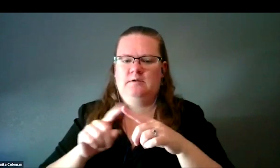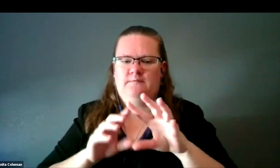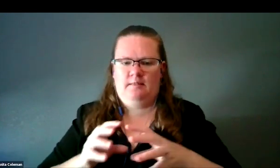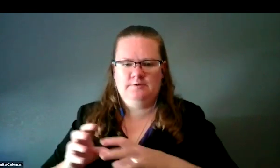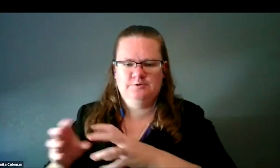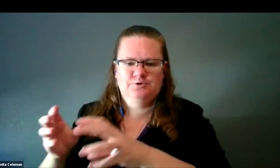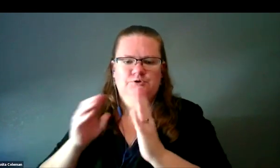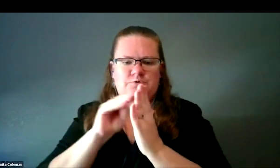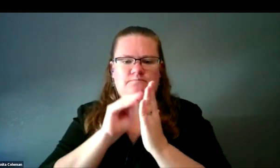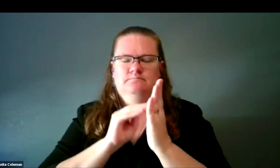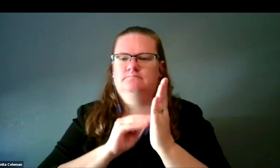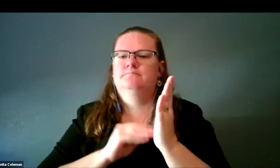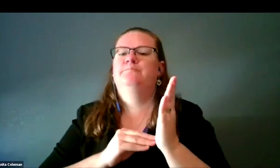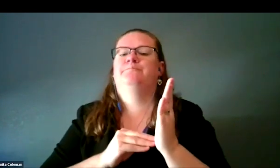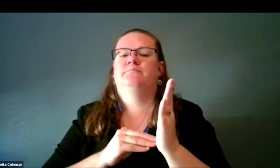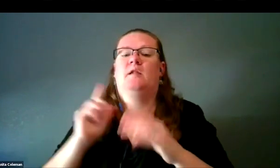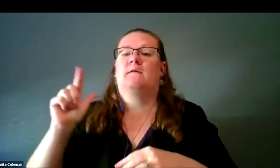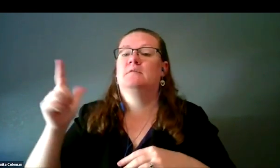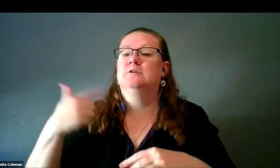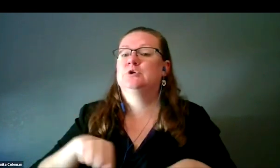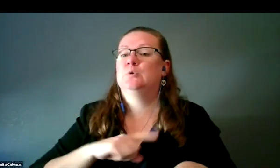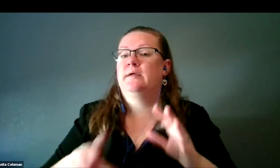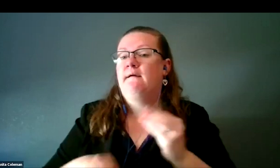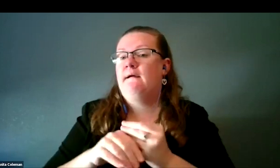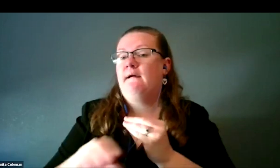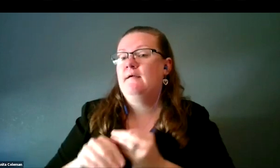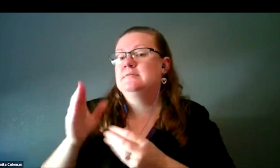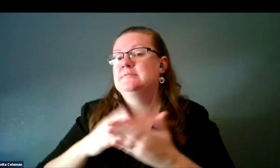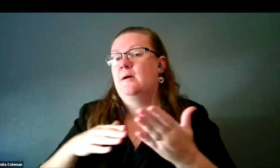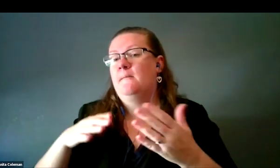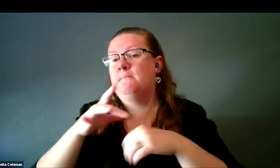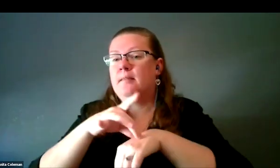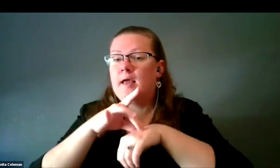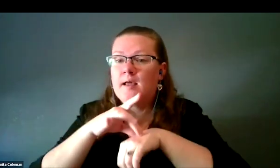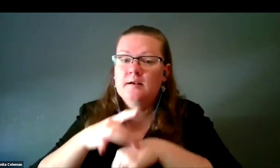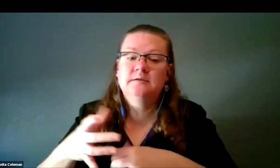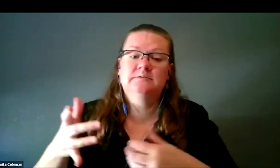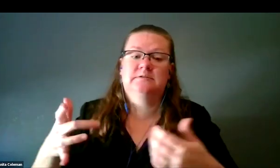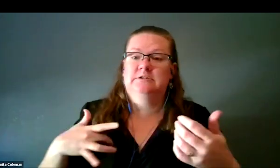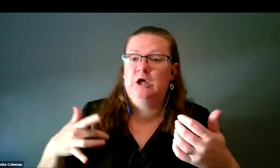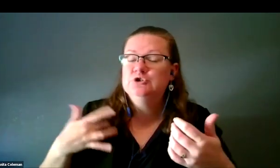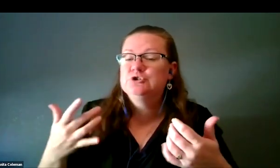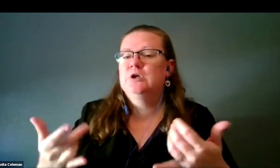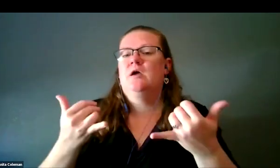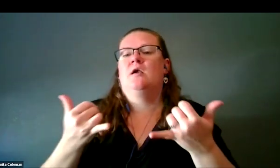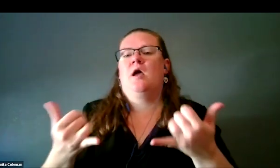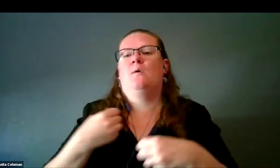Eventually, we did the solar system objects and exoplanets, applying textures to those. Now, I'm working on multi-wavelength prints